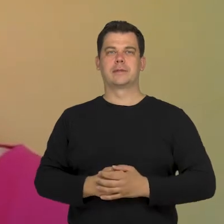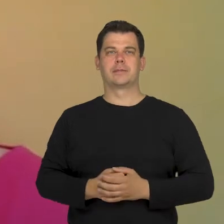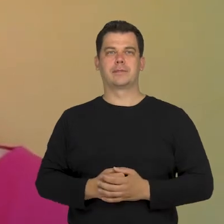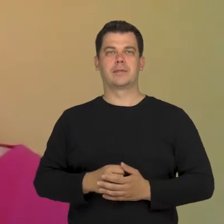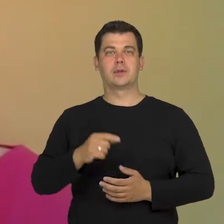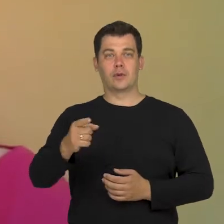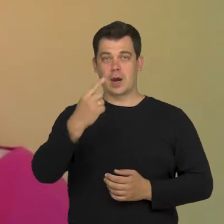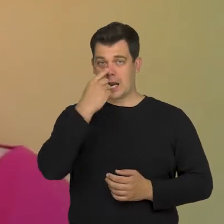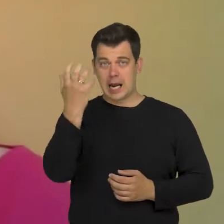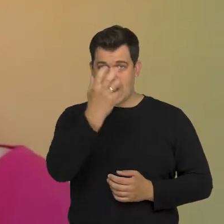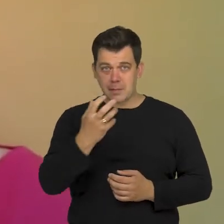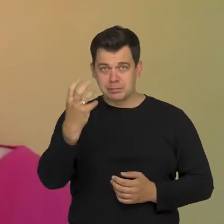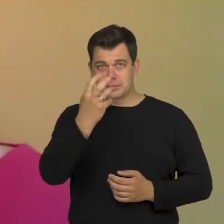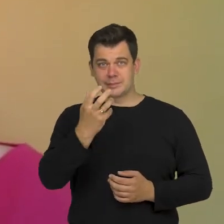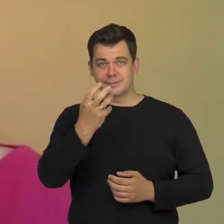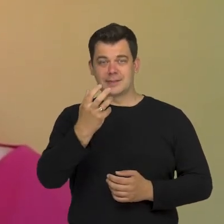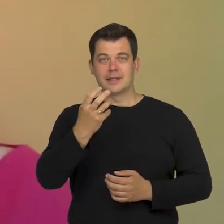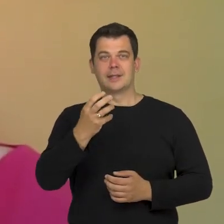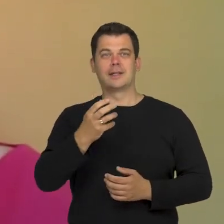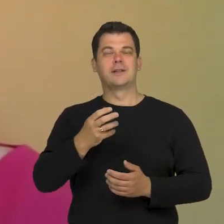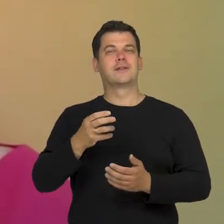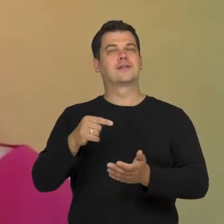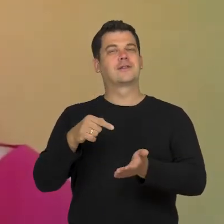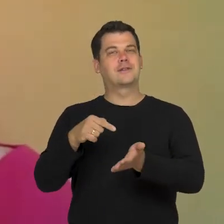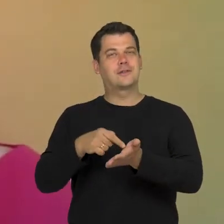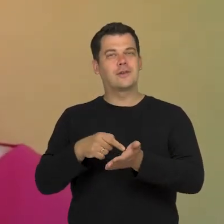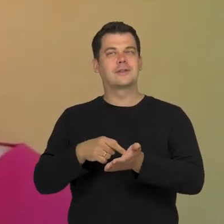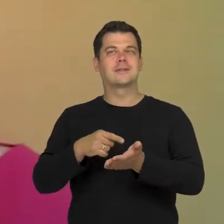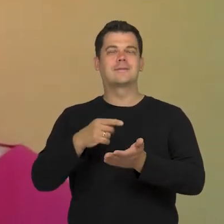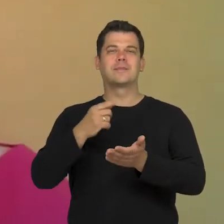is a form of